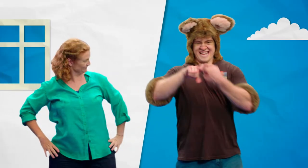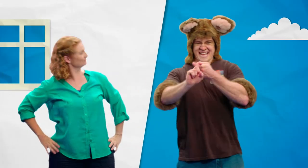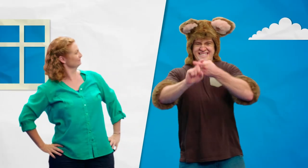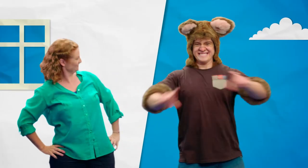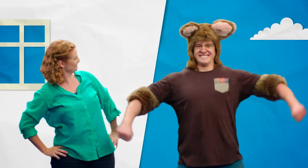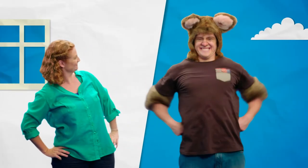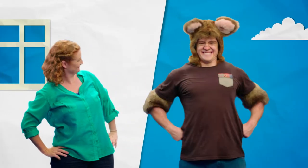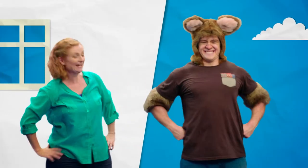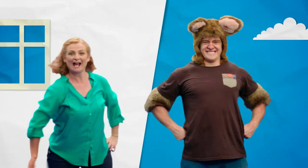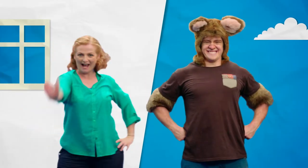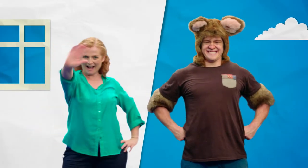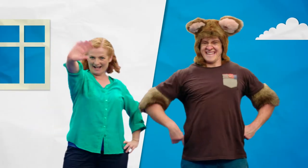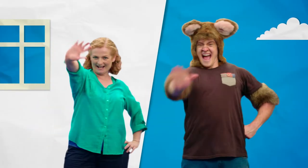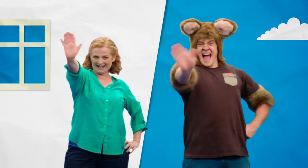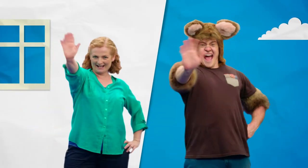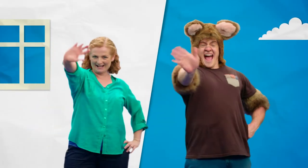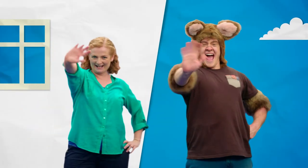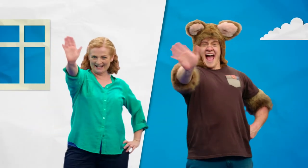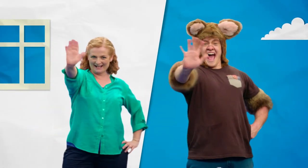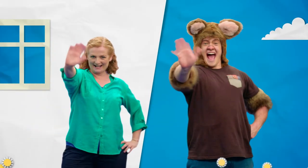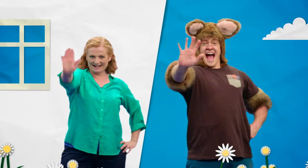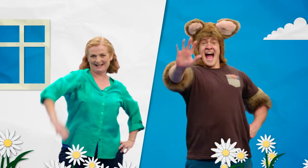And I'm Possum! Hello!